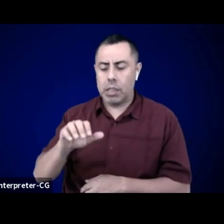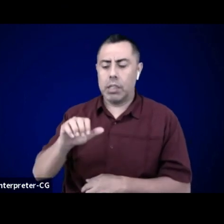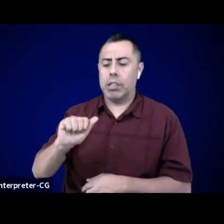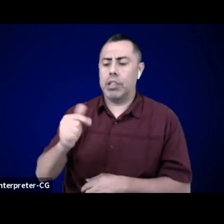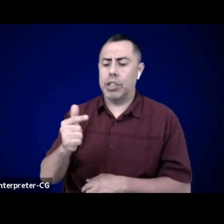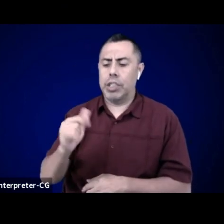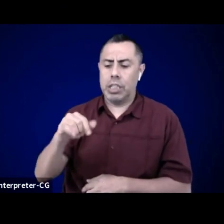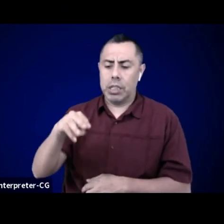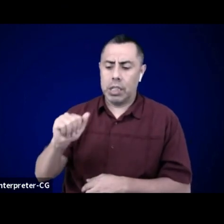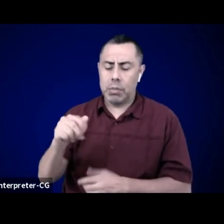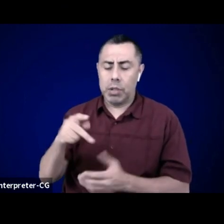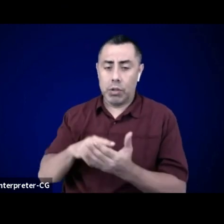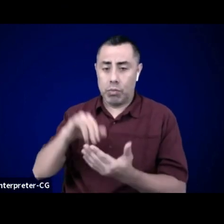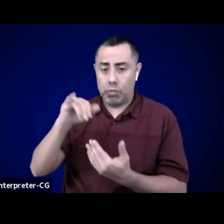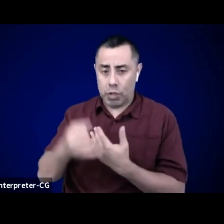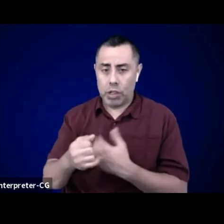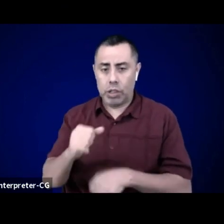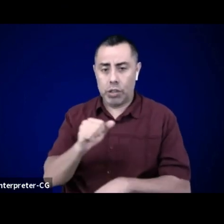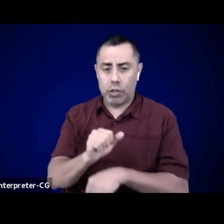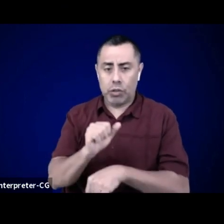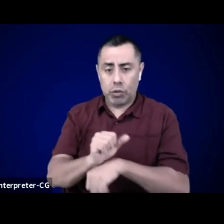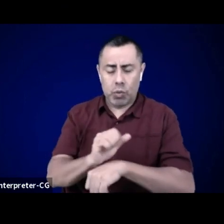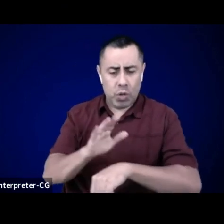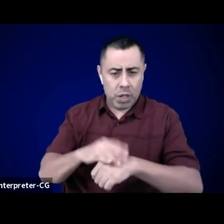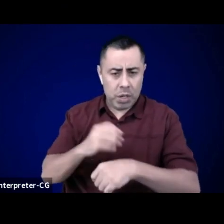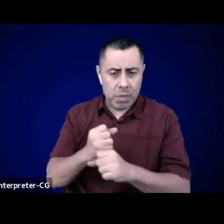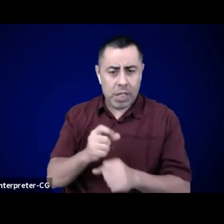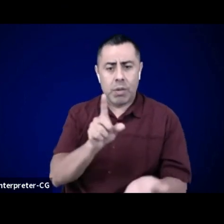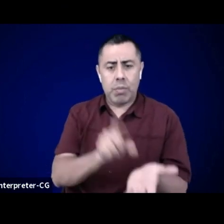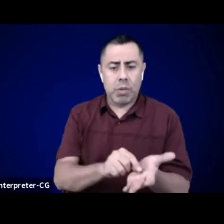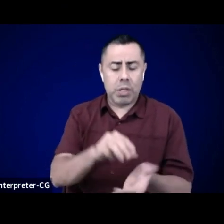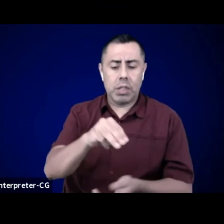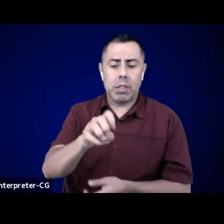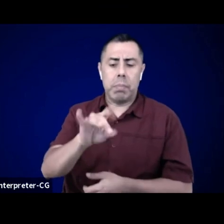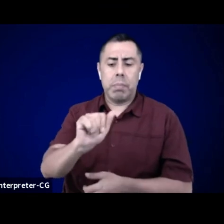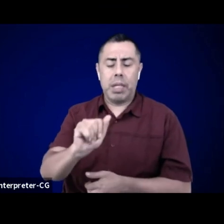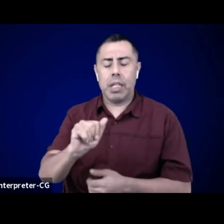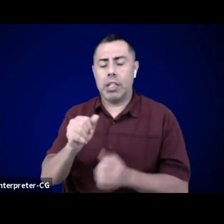And our ceremonies and medicines have been